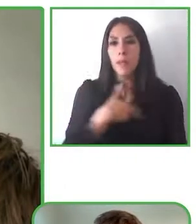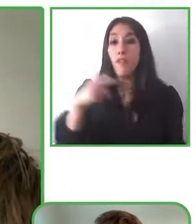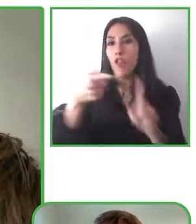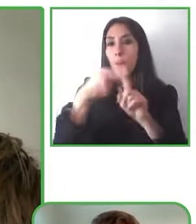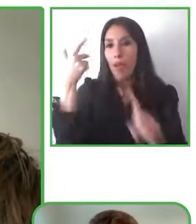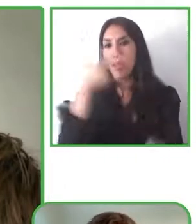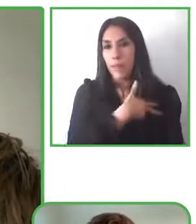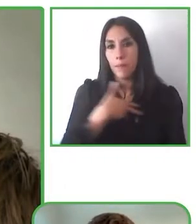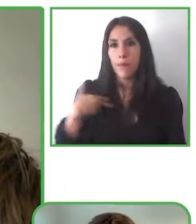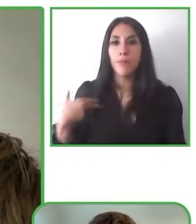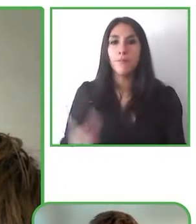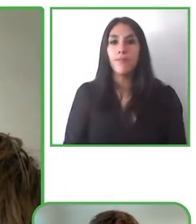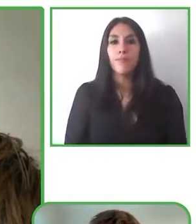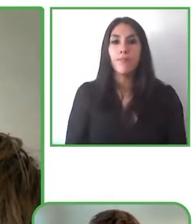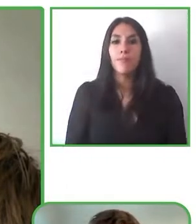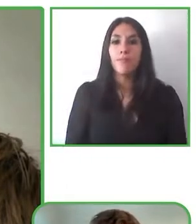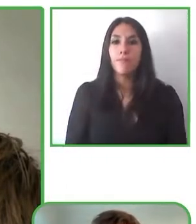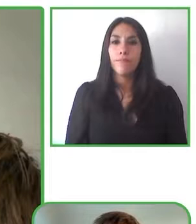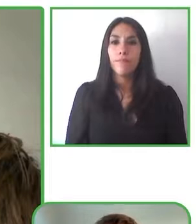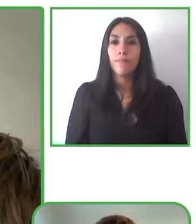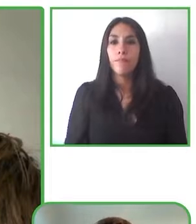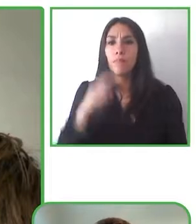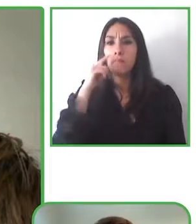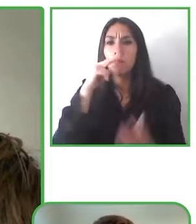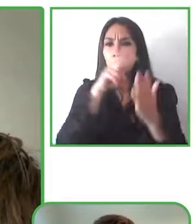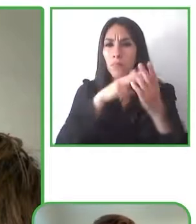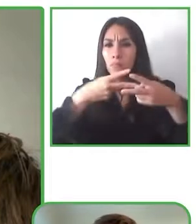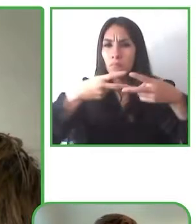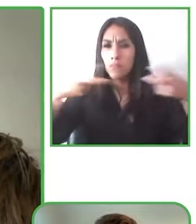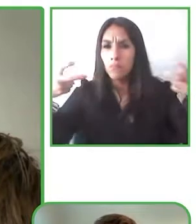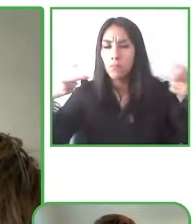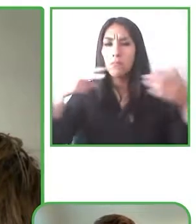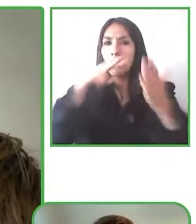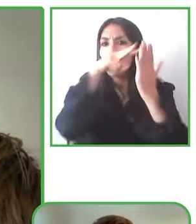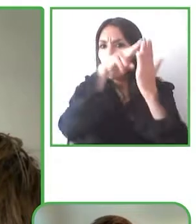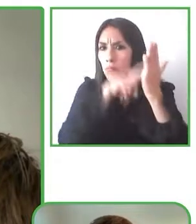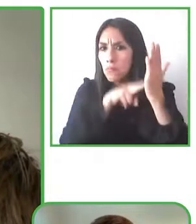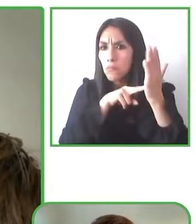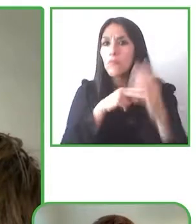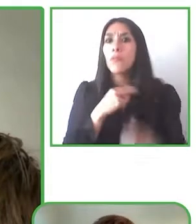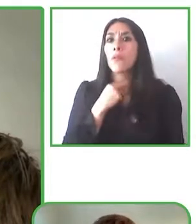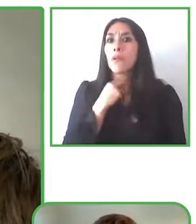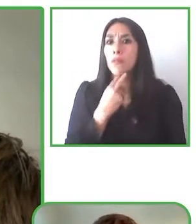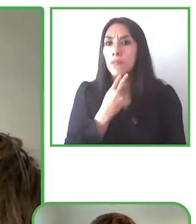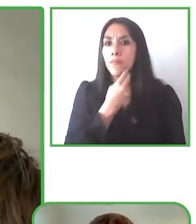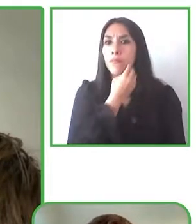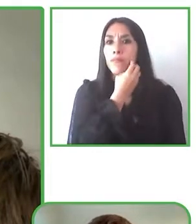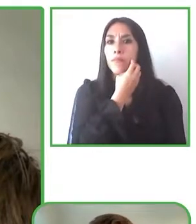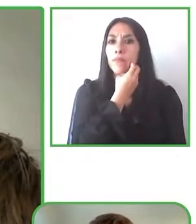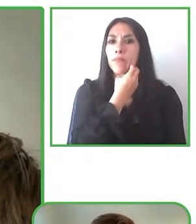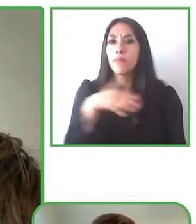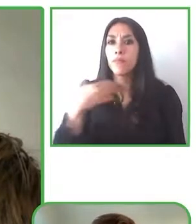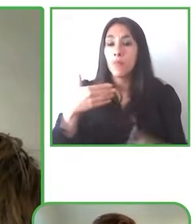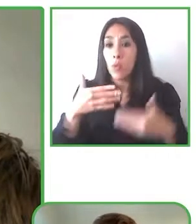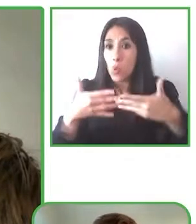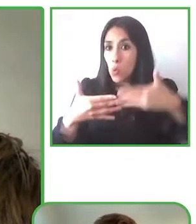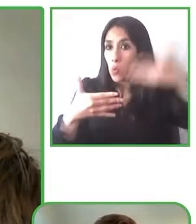because my brother has dyslexia himself so that means that whenever we've been watching a movie at home my mom has always been reading the subtitles